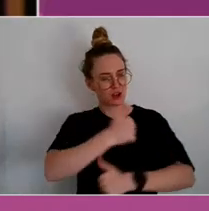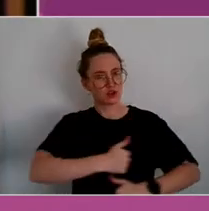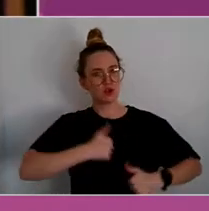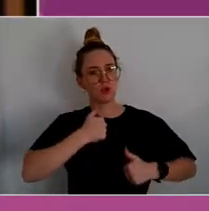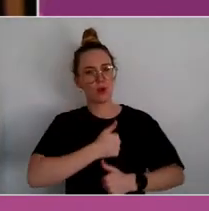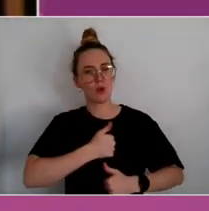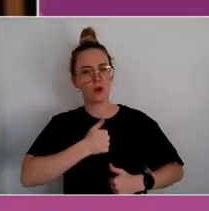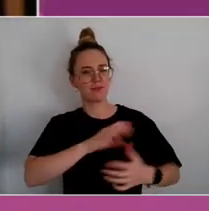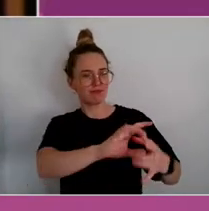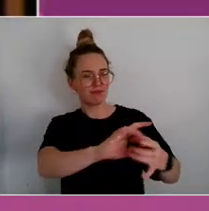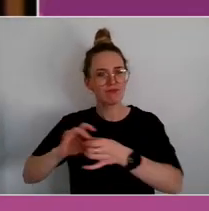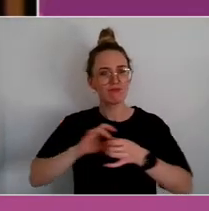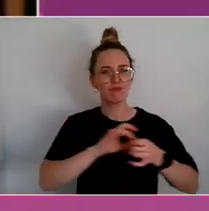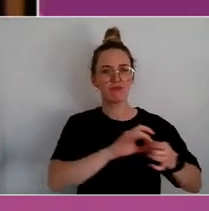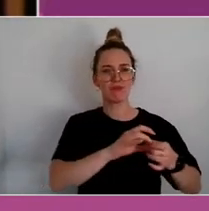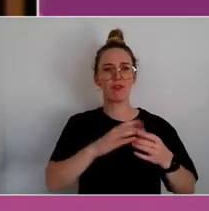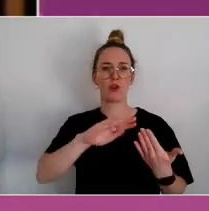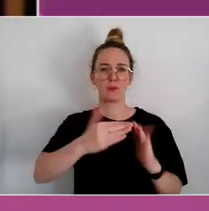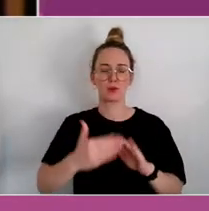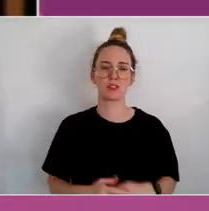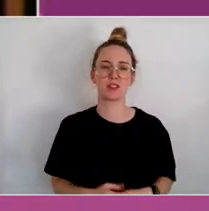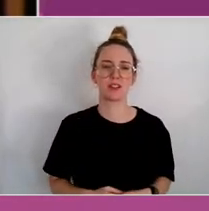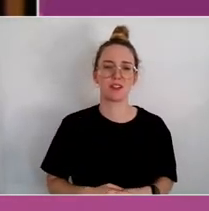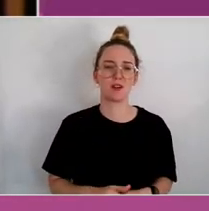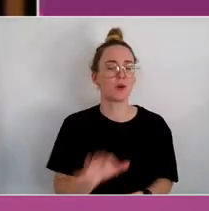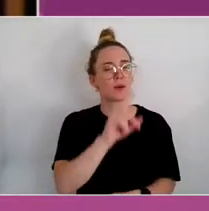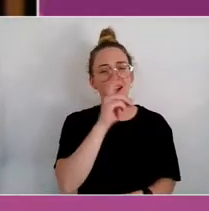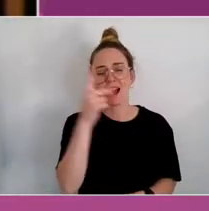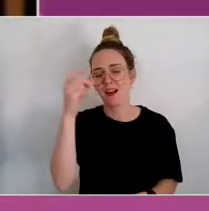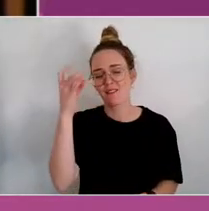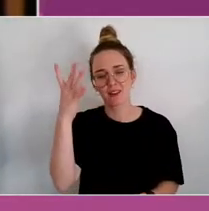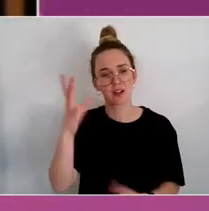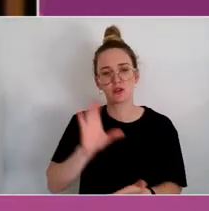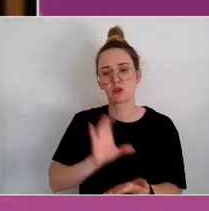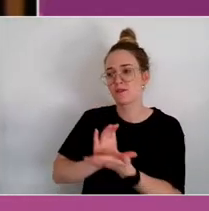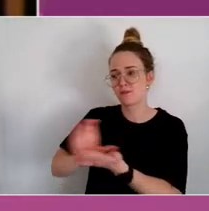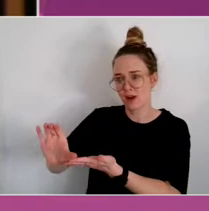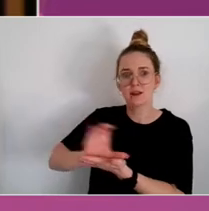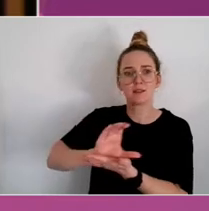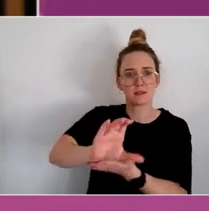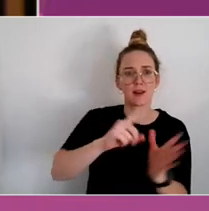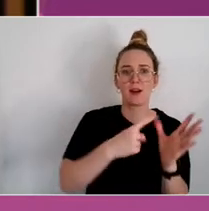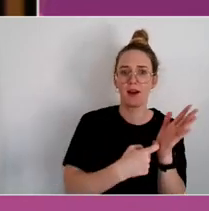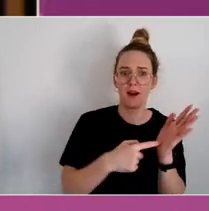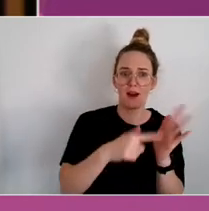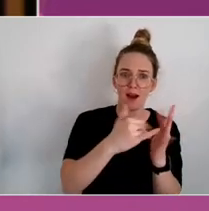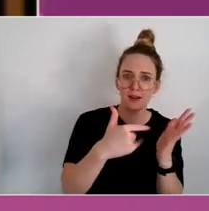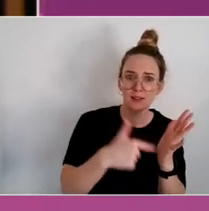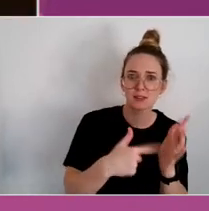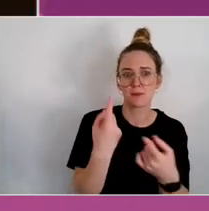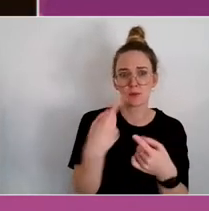We must not forget to fund artists and musicians and those people in the community doing that work.